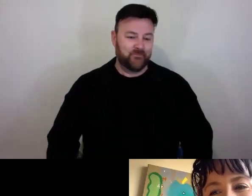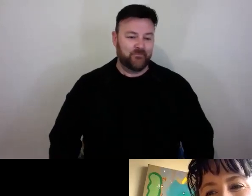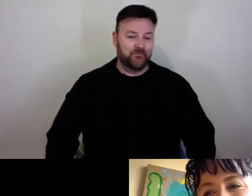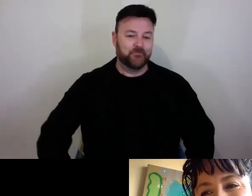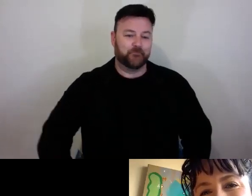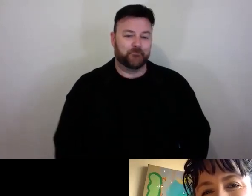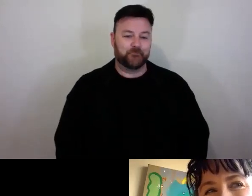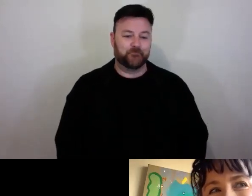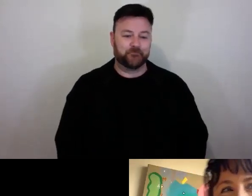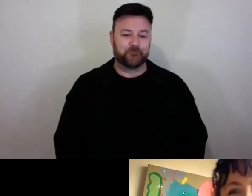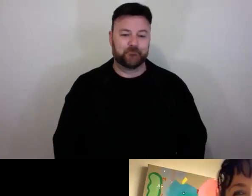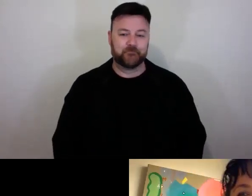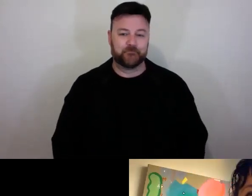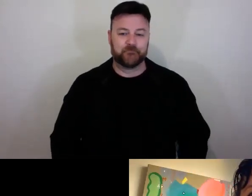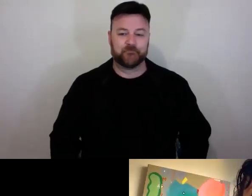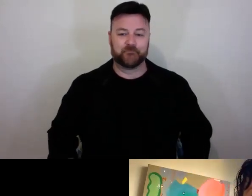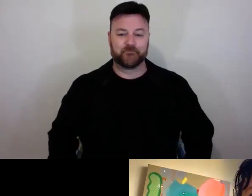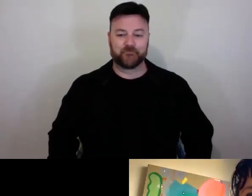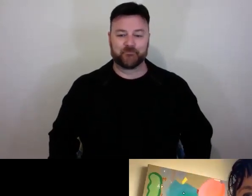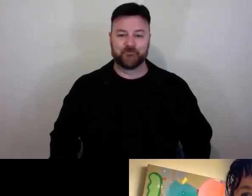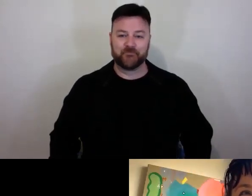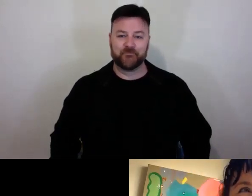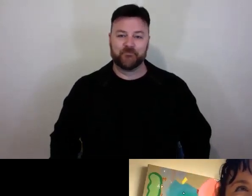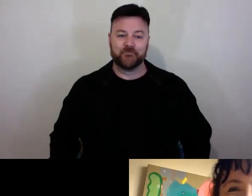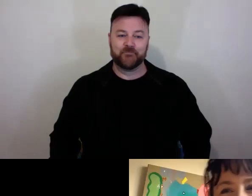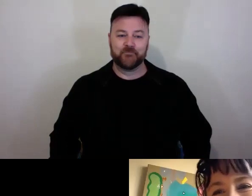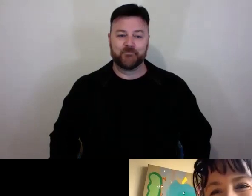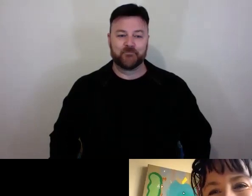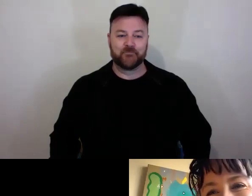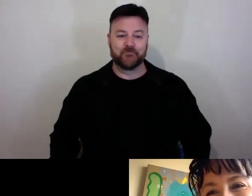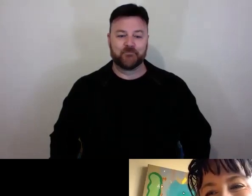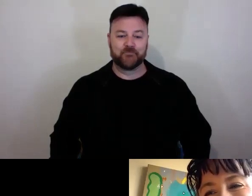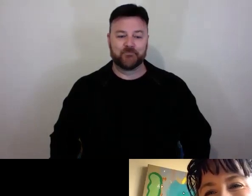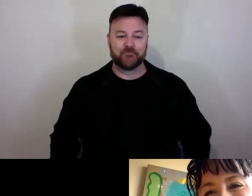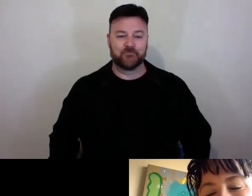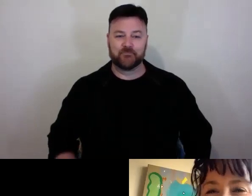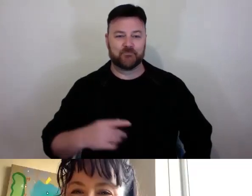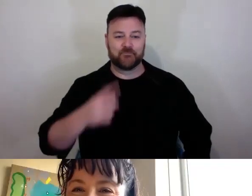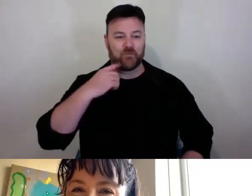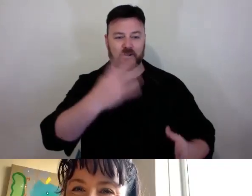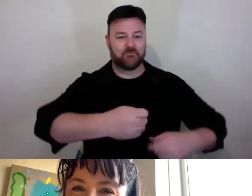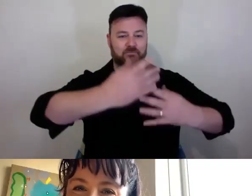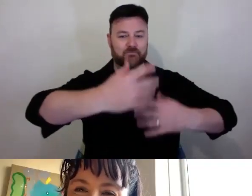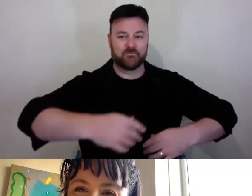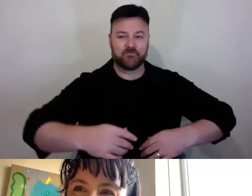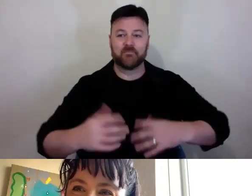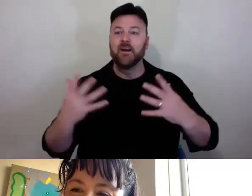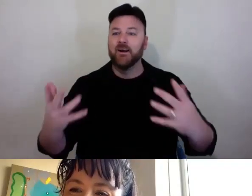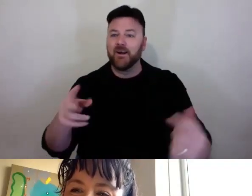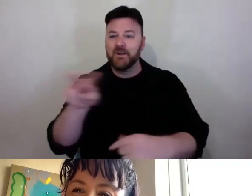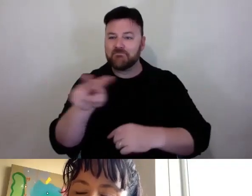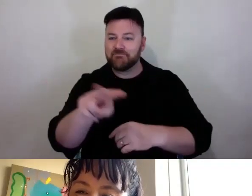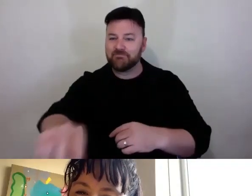Thank you so much, Lara and Mish.